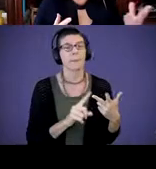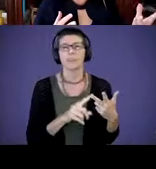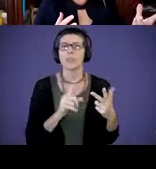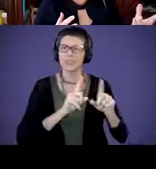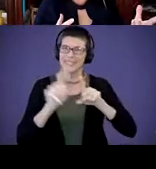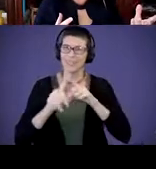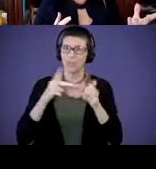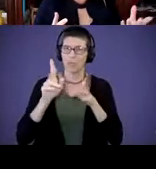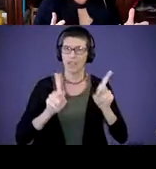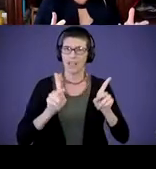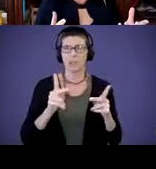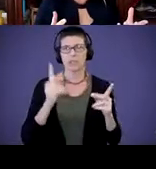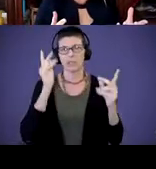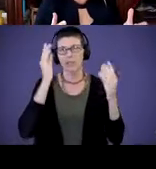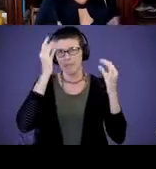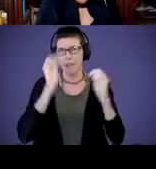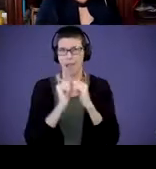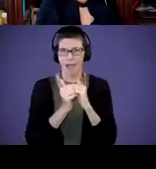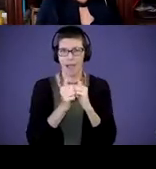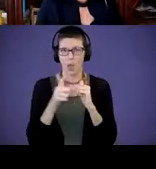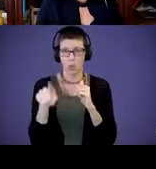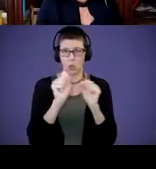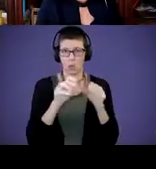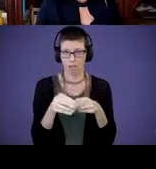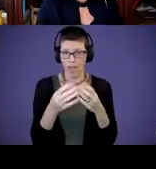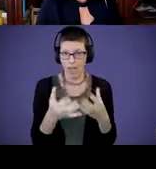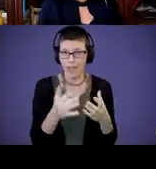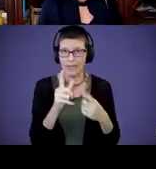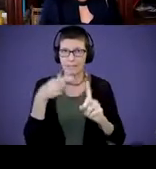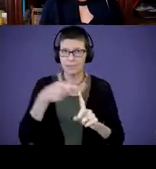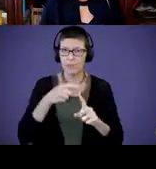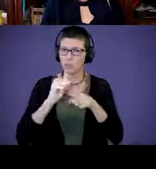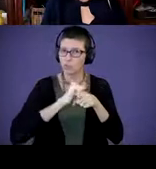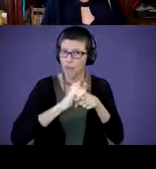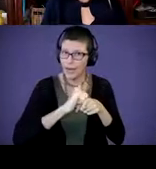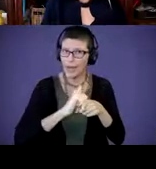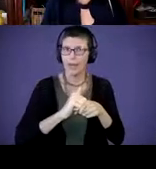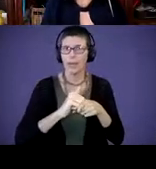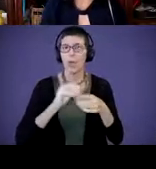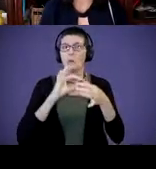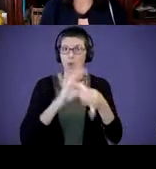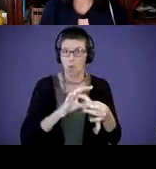think about how you could provide specific training on these tip sheets. Maybe